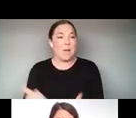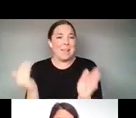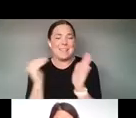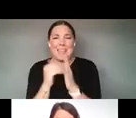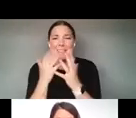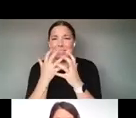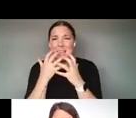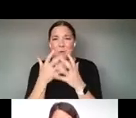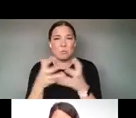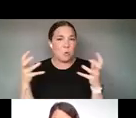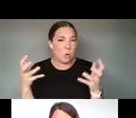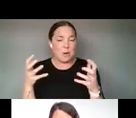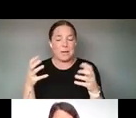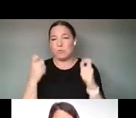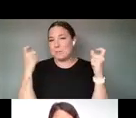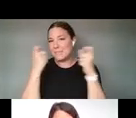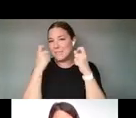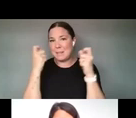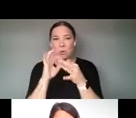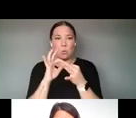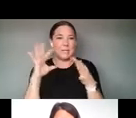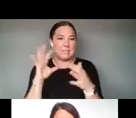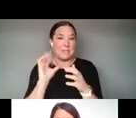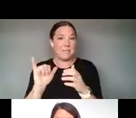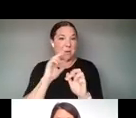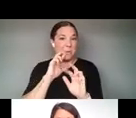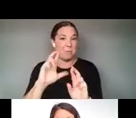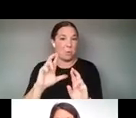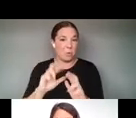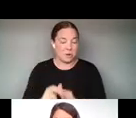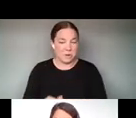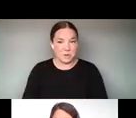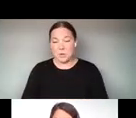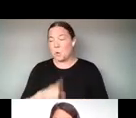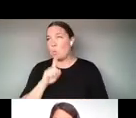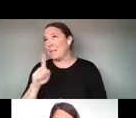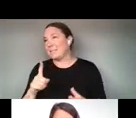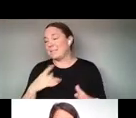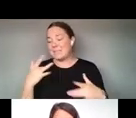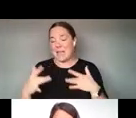US TO CELEBRATE THE RELEASE OF THIS REPORT. IT'S BEEN SO EXCITING TO, TO WORK WITH ALL OF THESE